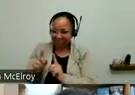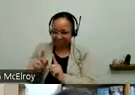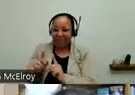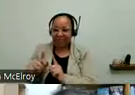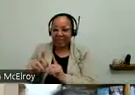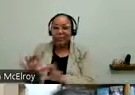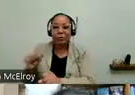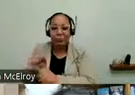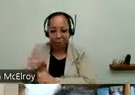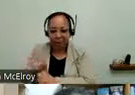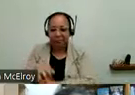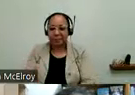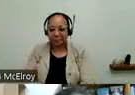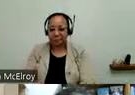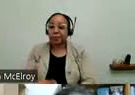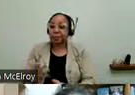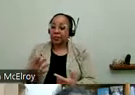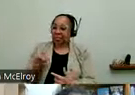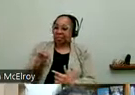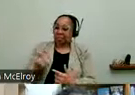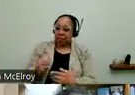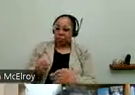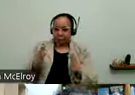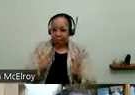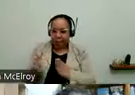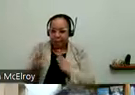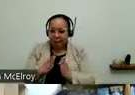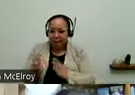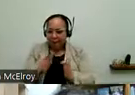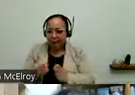where the planning -- that's where the planning process needs to take time.